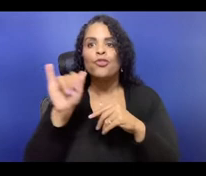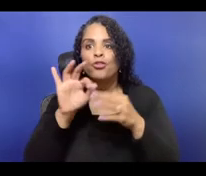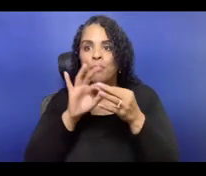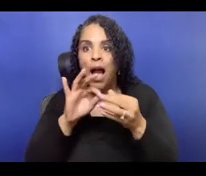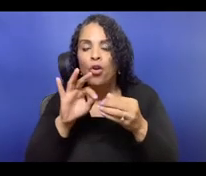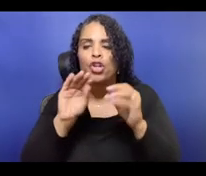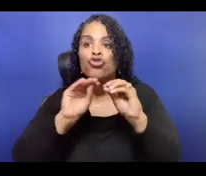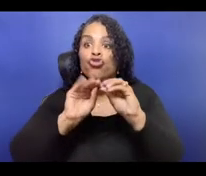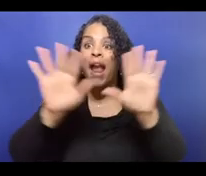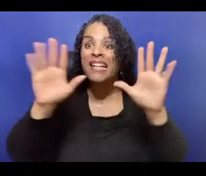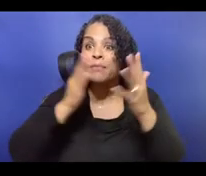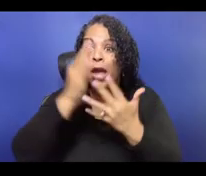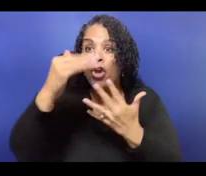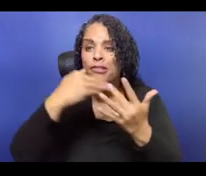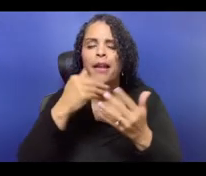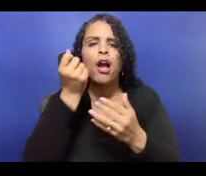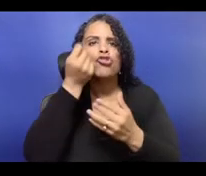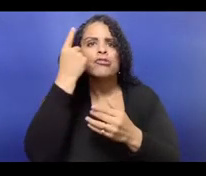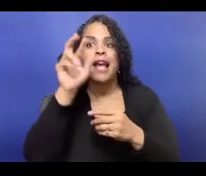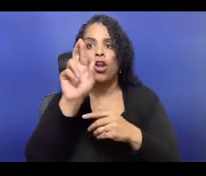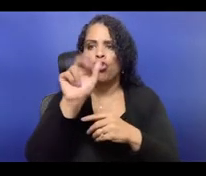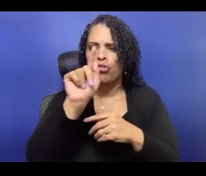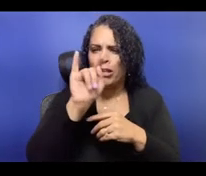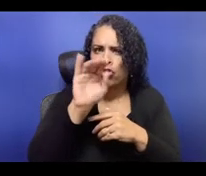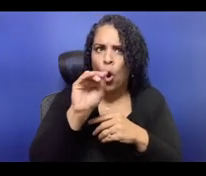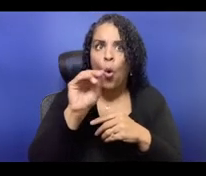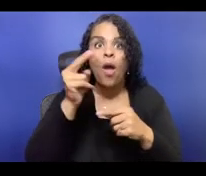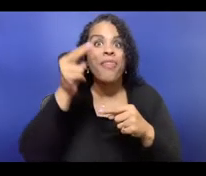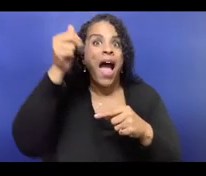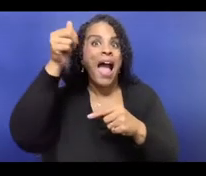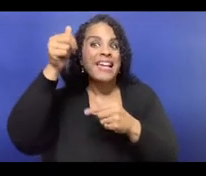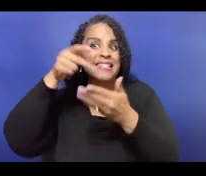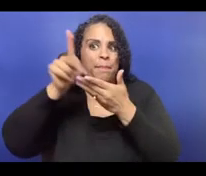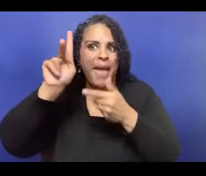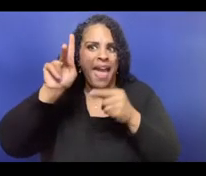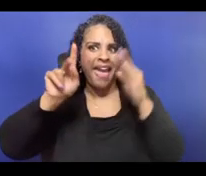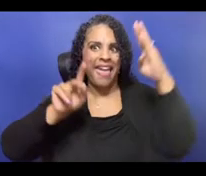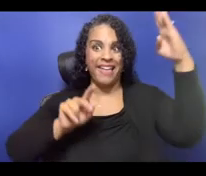about community accountability, which is one of the,